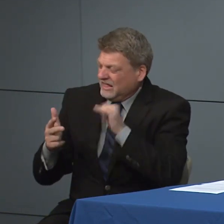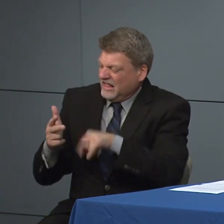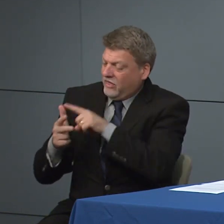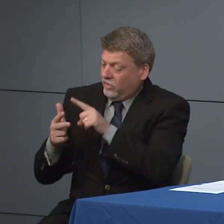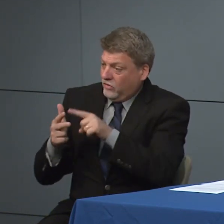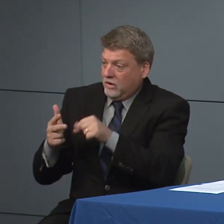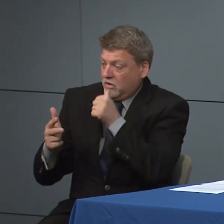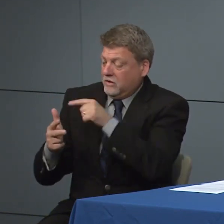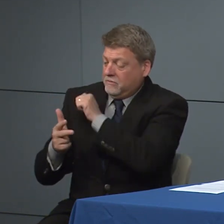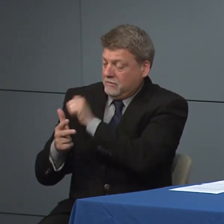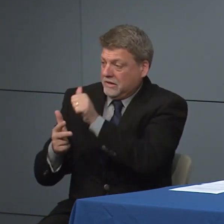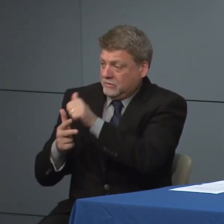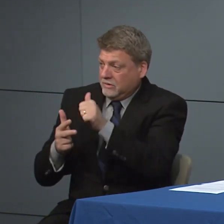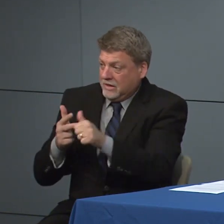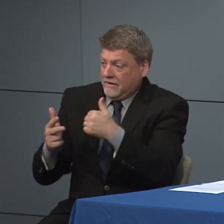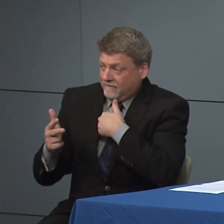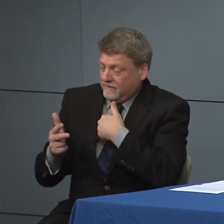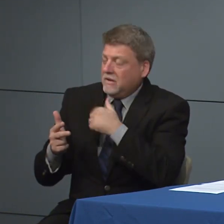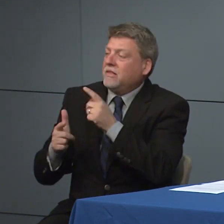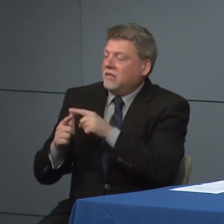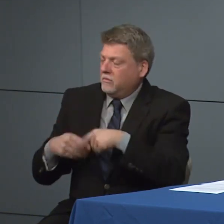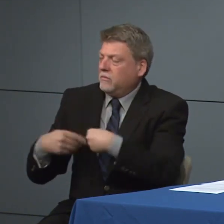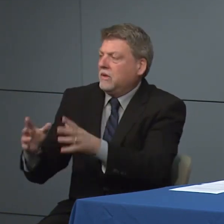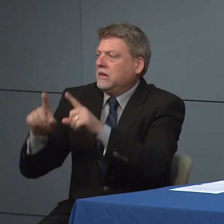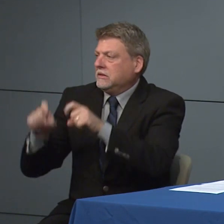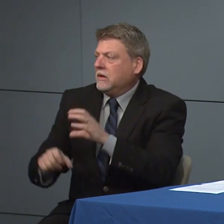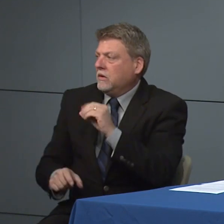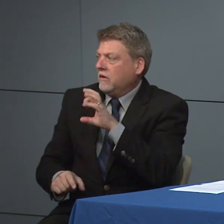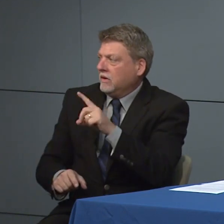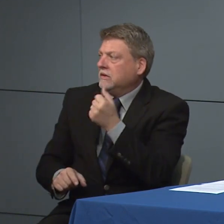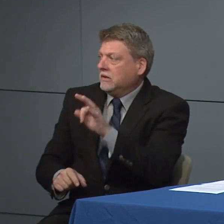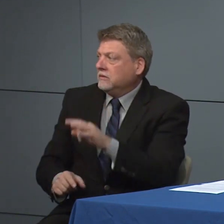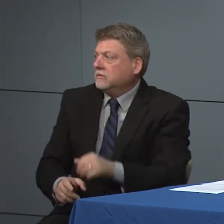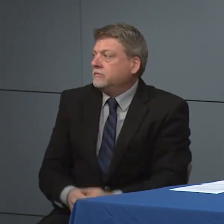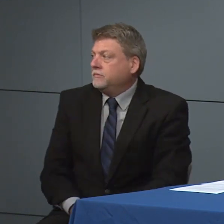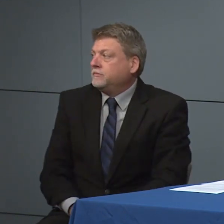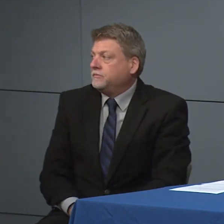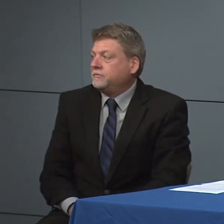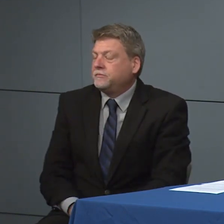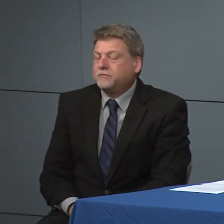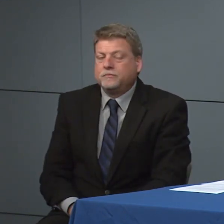stand-up alternative sample collection sites to make that easier for people to Texas.